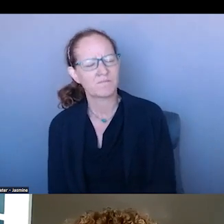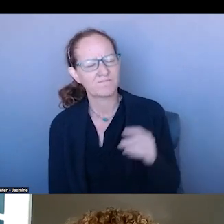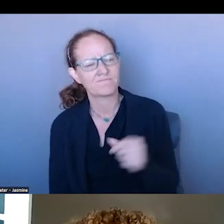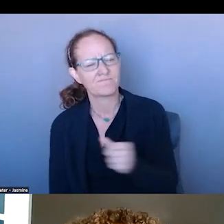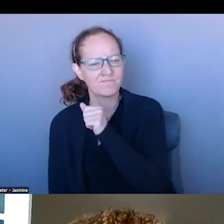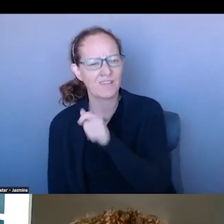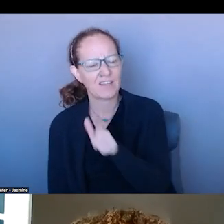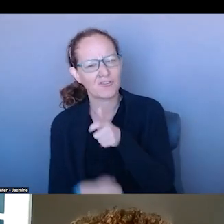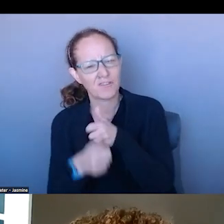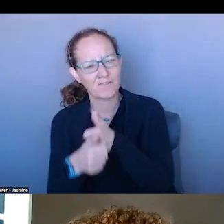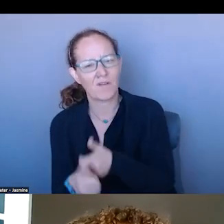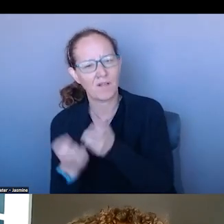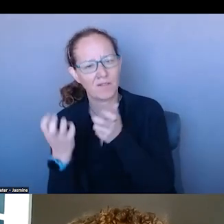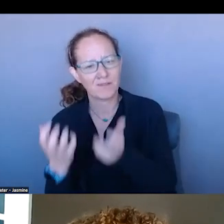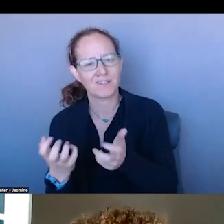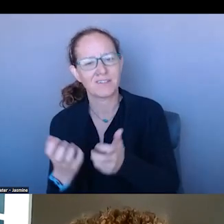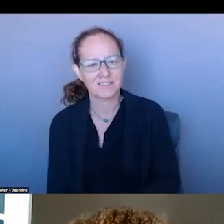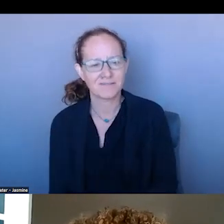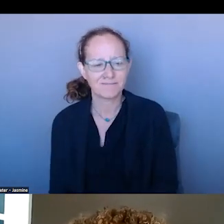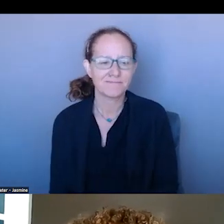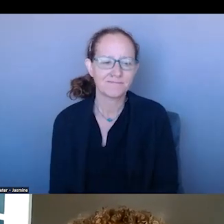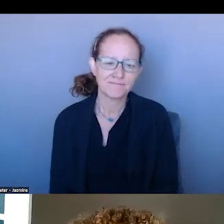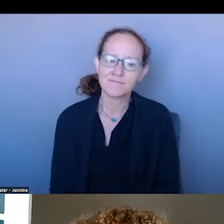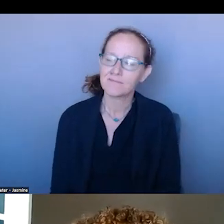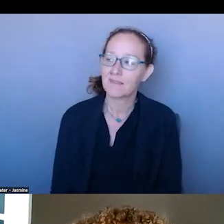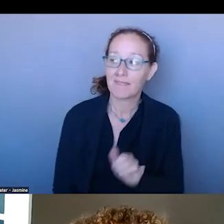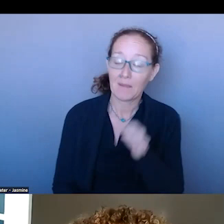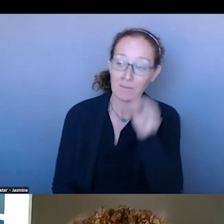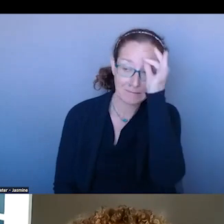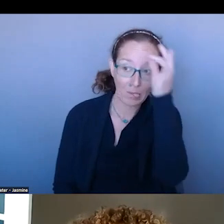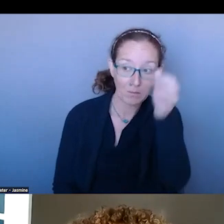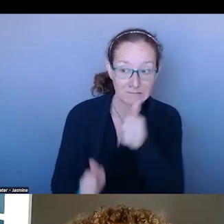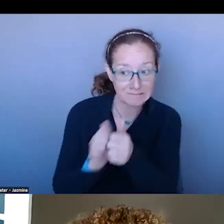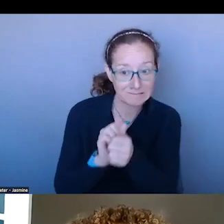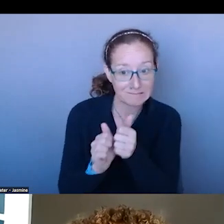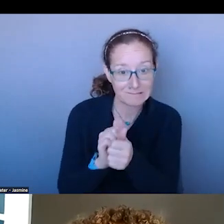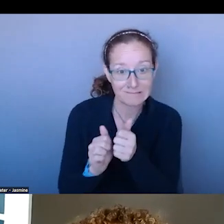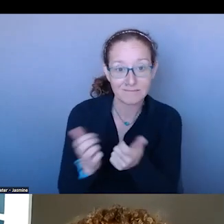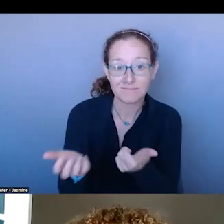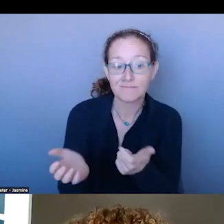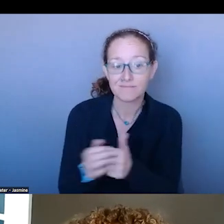: THAT IS A CLOSE ONE. THERE IS STIGMA ABOUT OUT OF